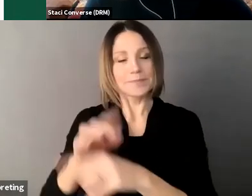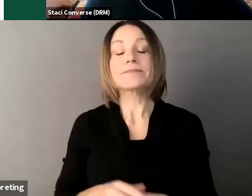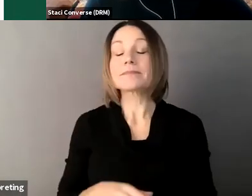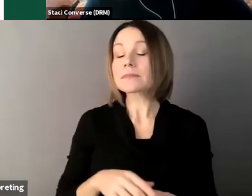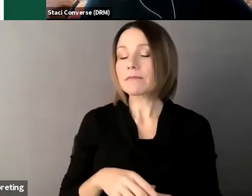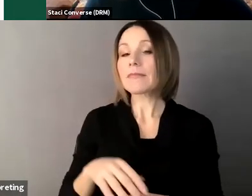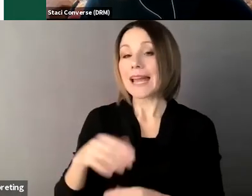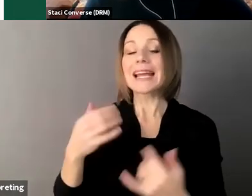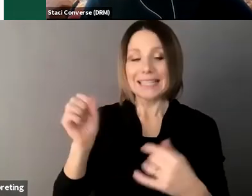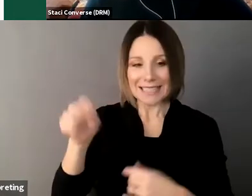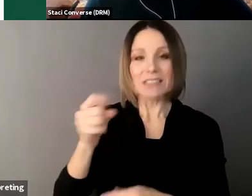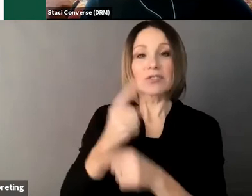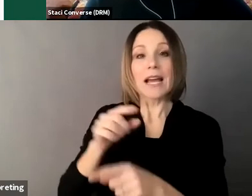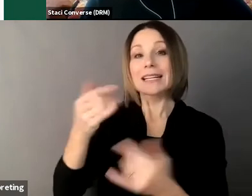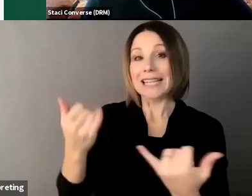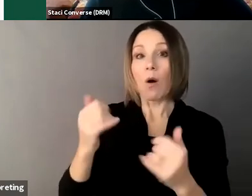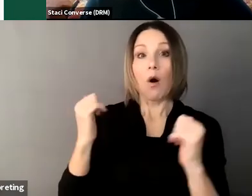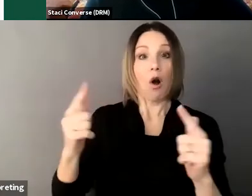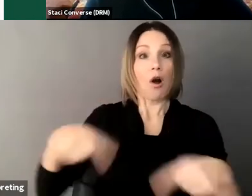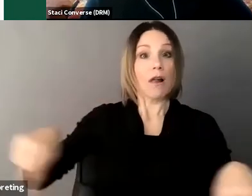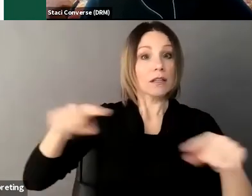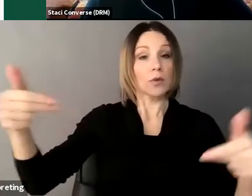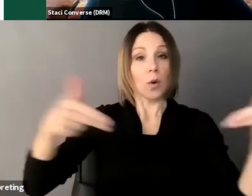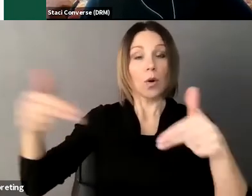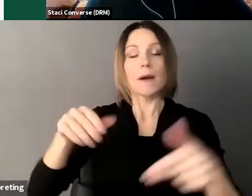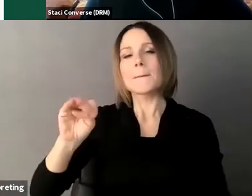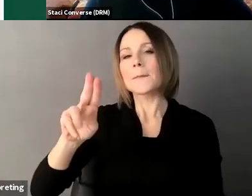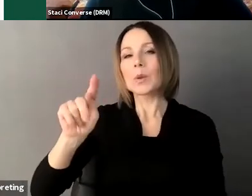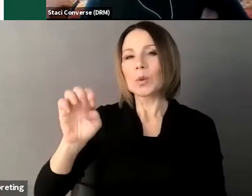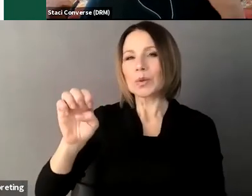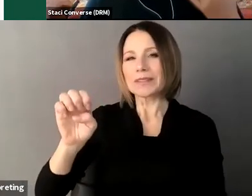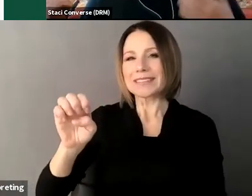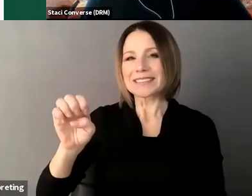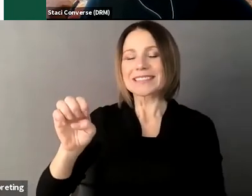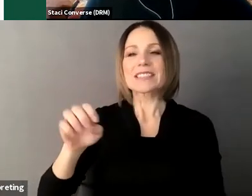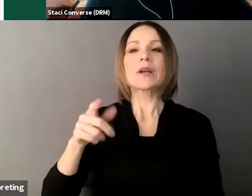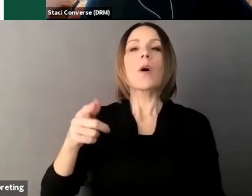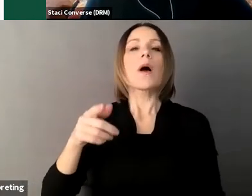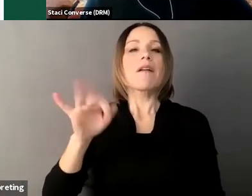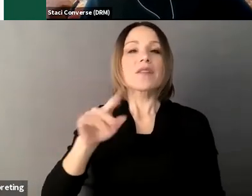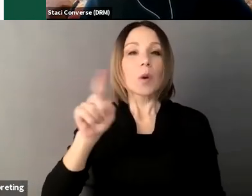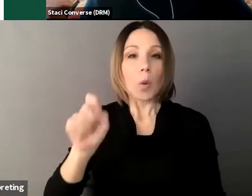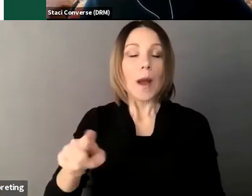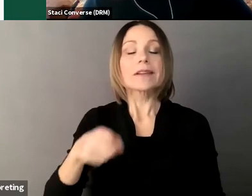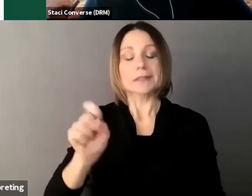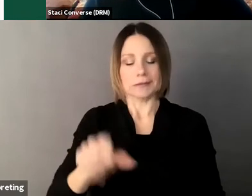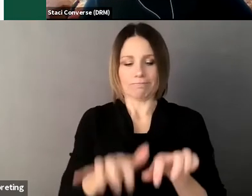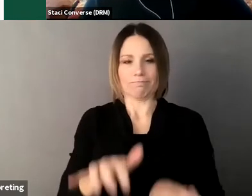left open for questions where Abby will do what she was talking about unmuting or will pull up the questions from the question box during that time period